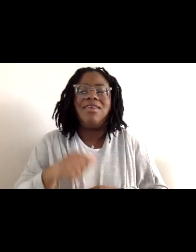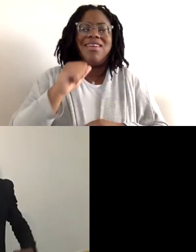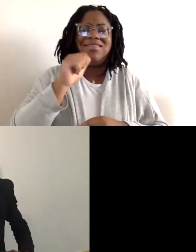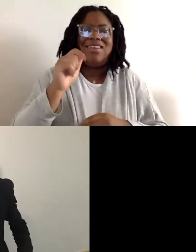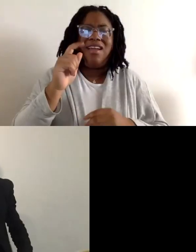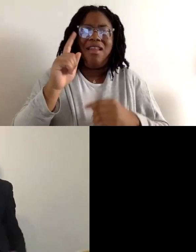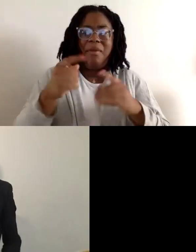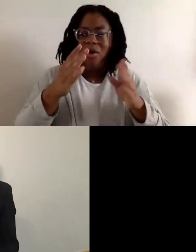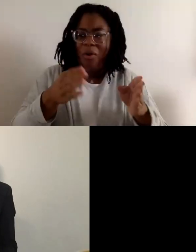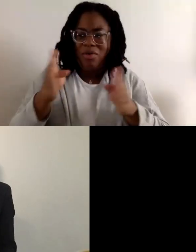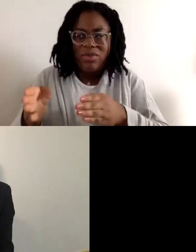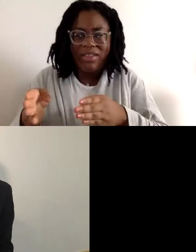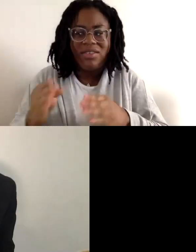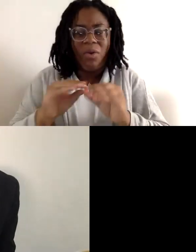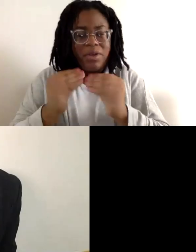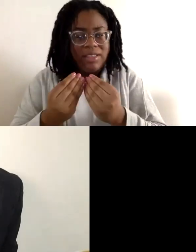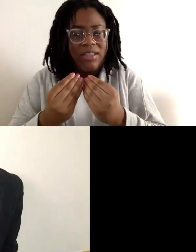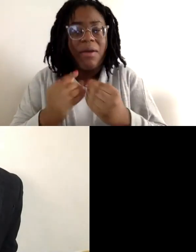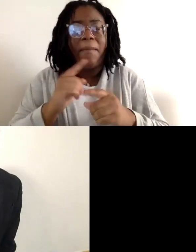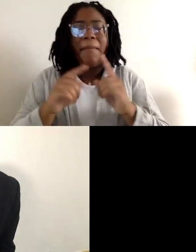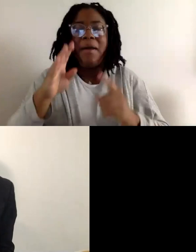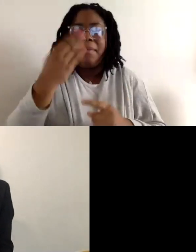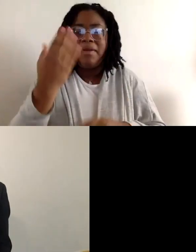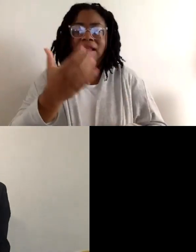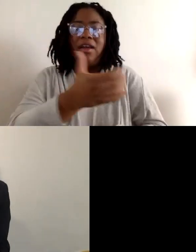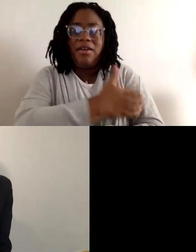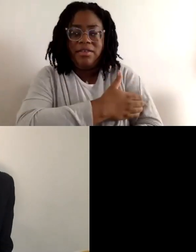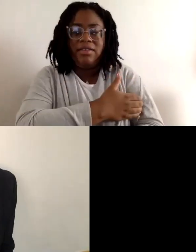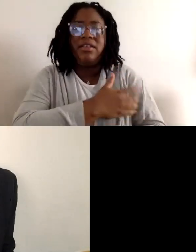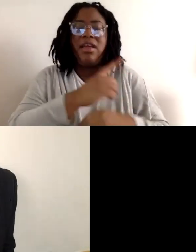Black Power is about embracing our emotions.